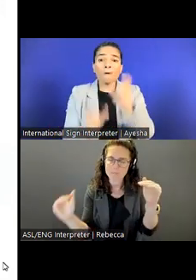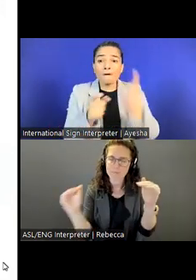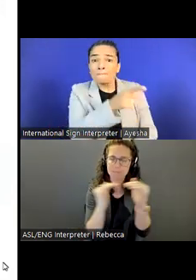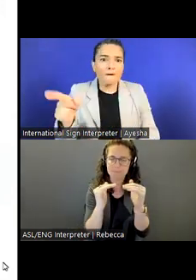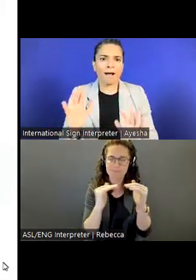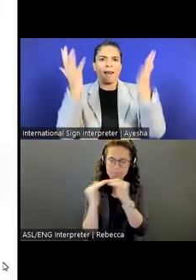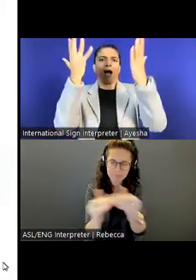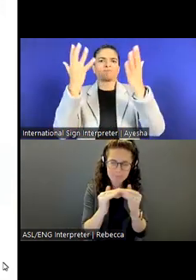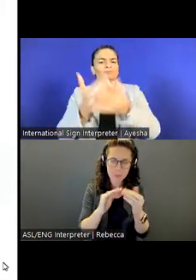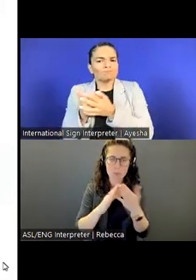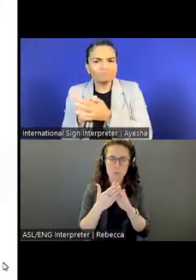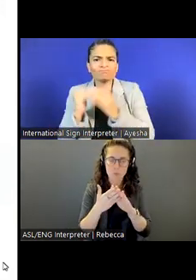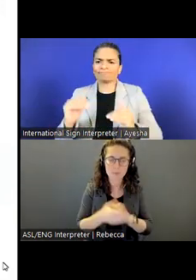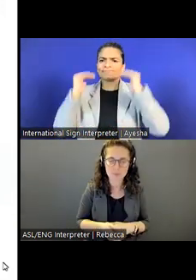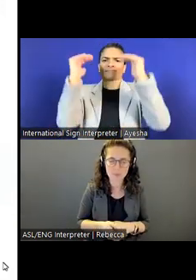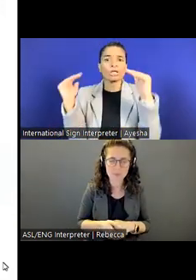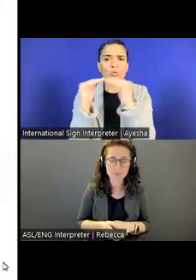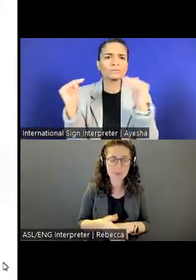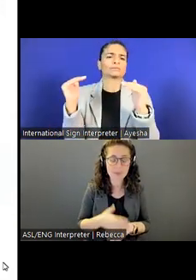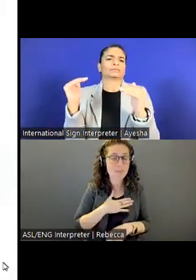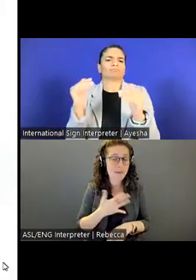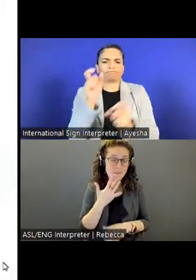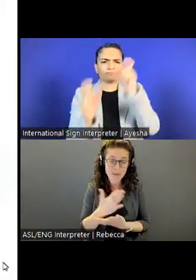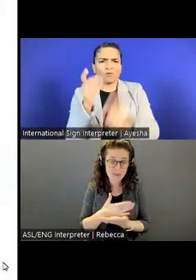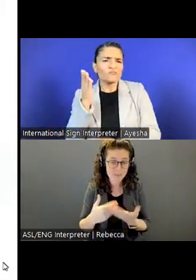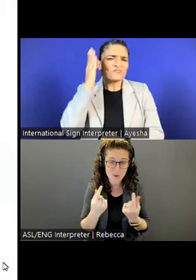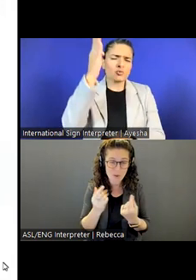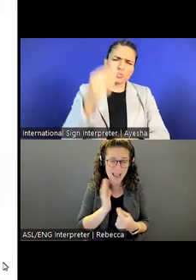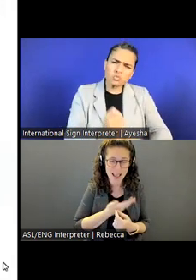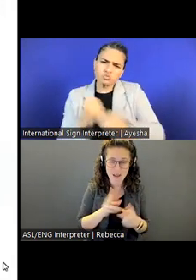Actually, my favorite is our values and how we live them out.